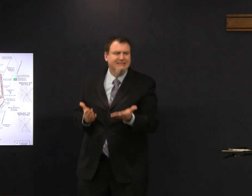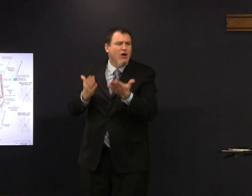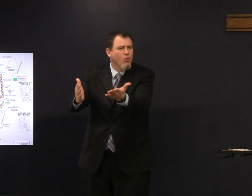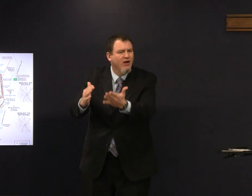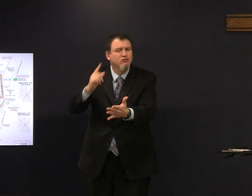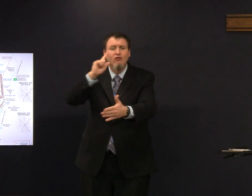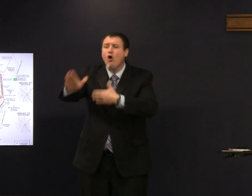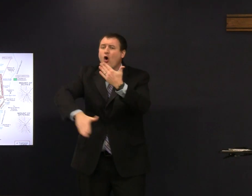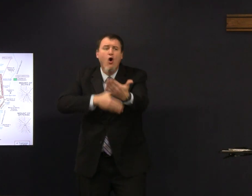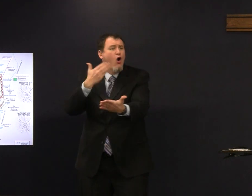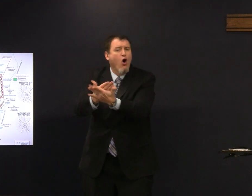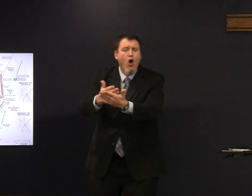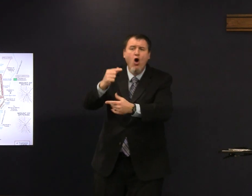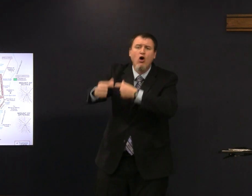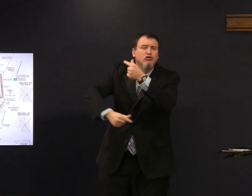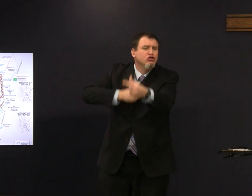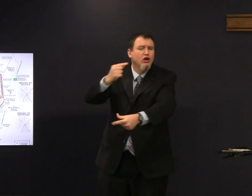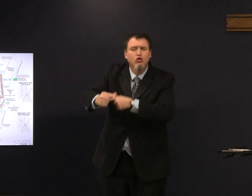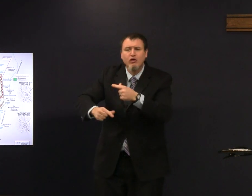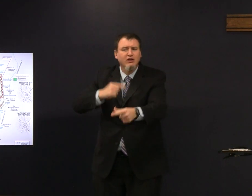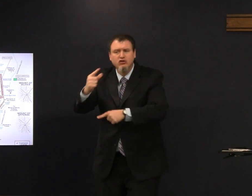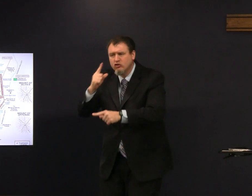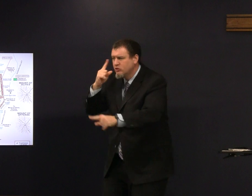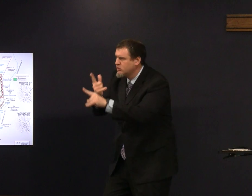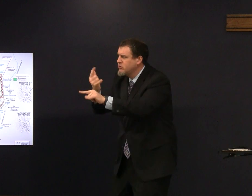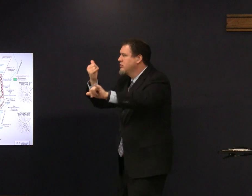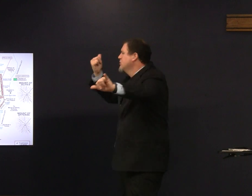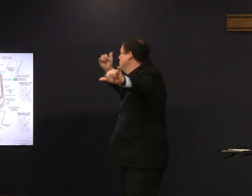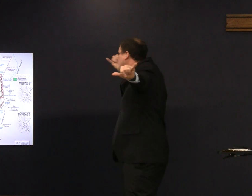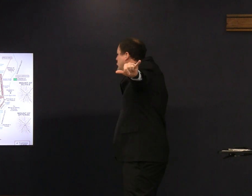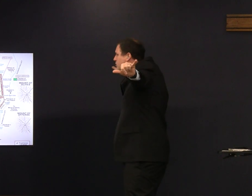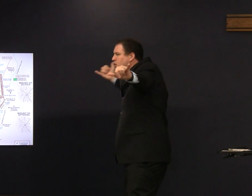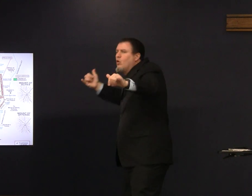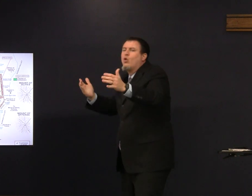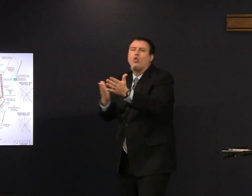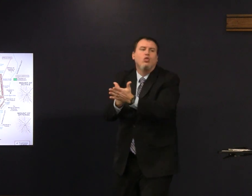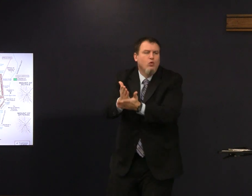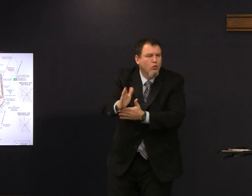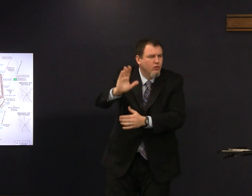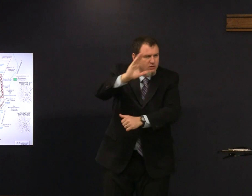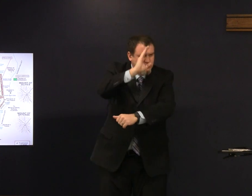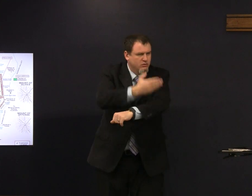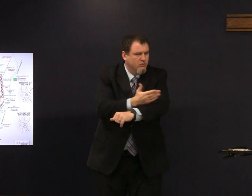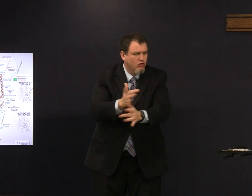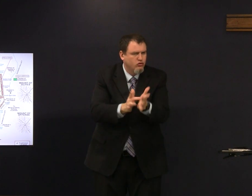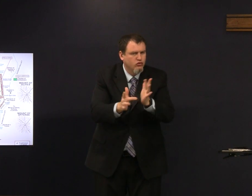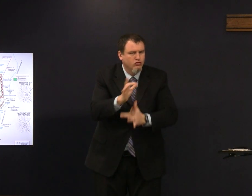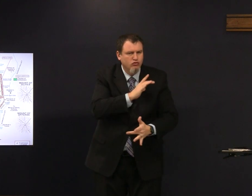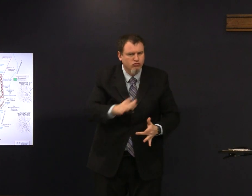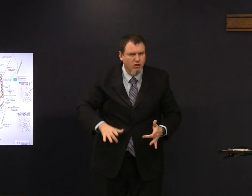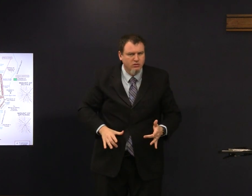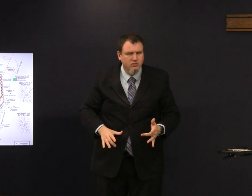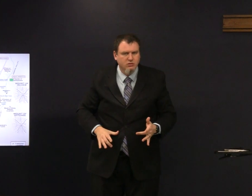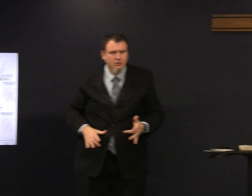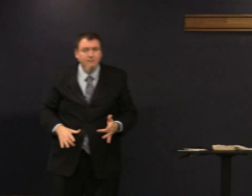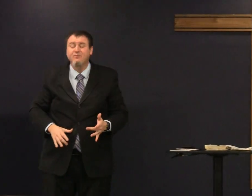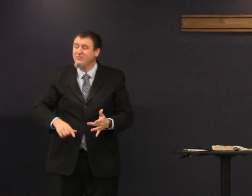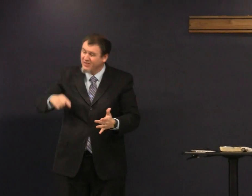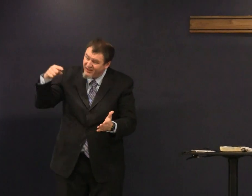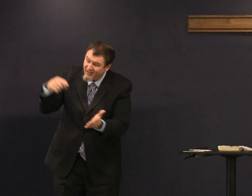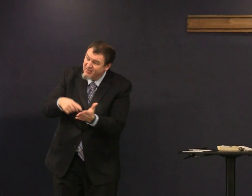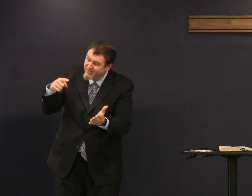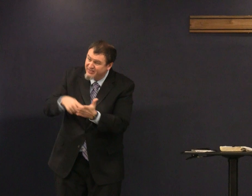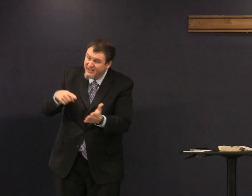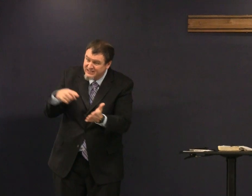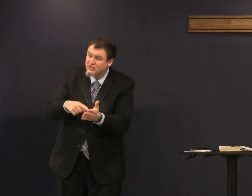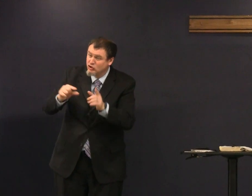he would offer a sacrifice for all generations past and future through his son Jesus Christ